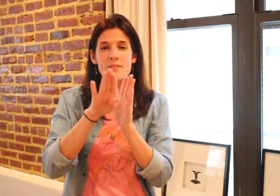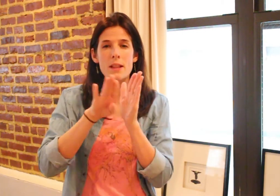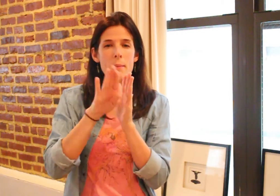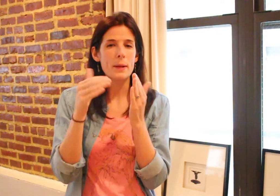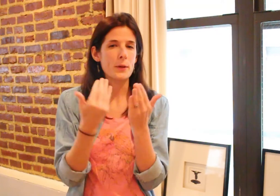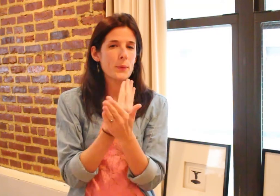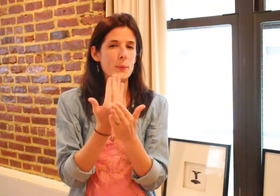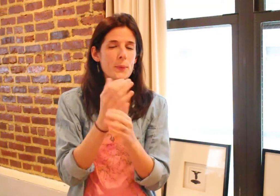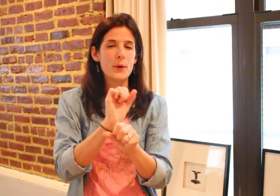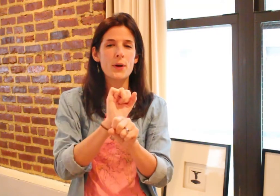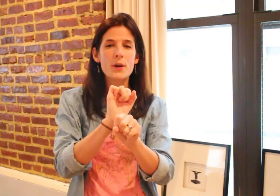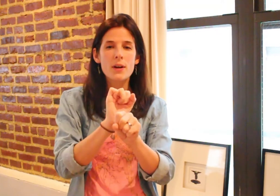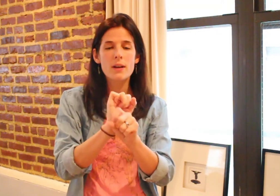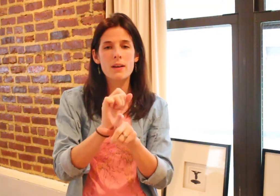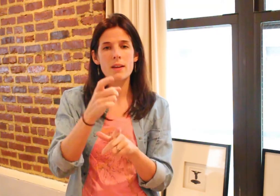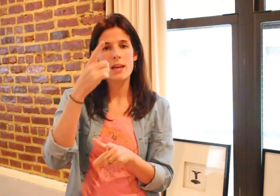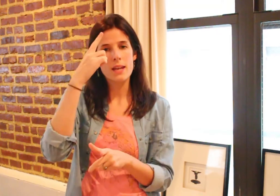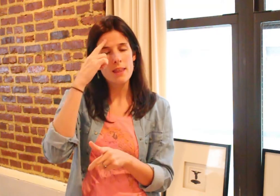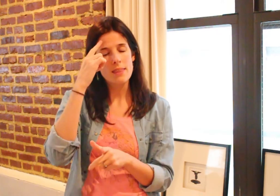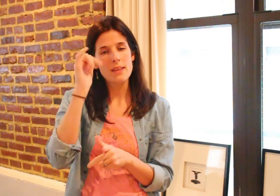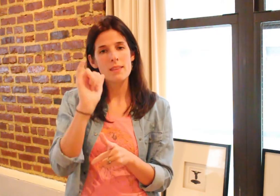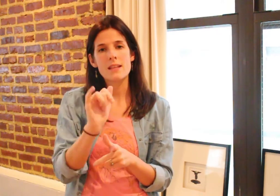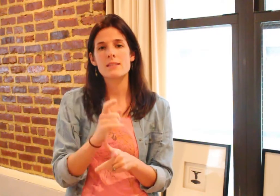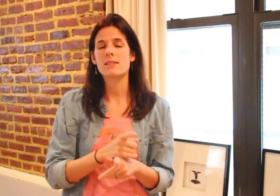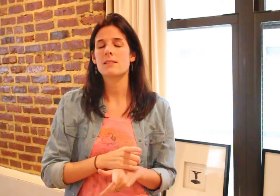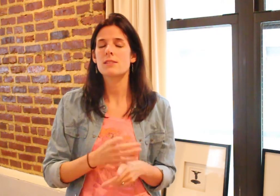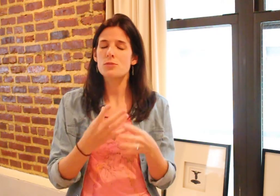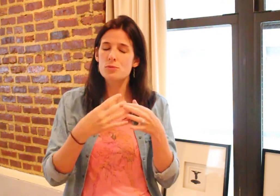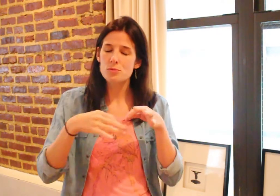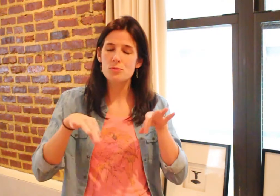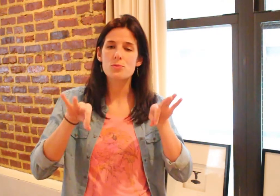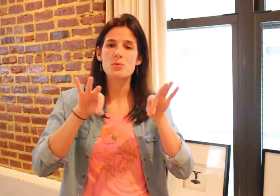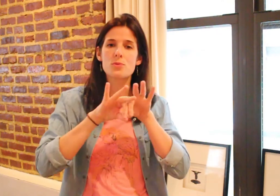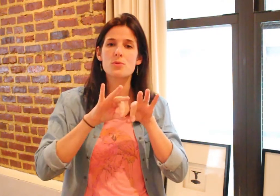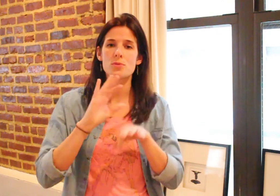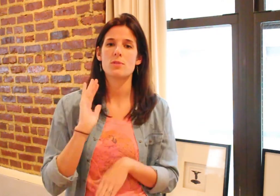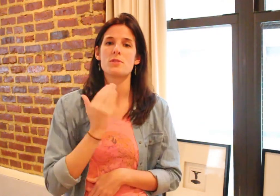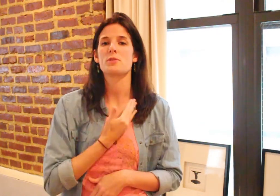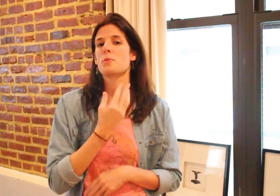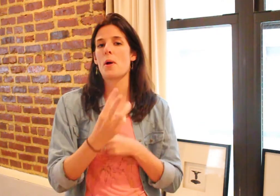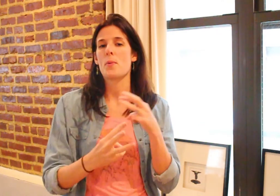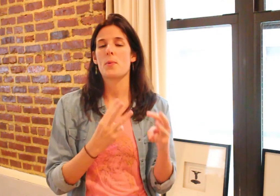and developing new work! I think that's so important to our world.